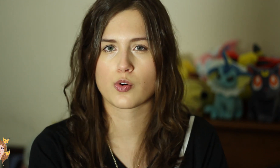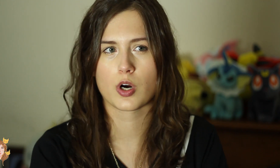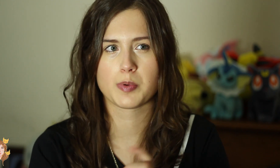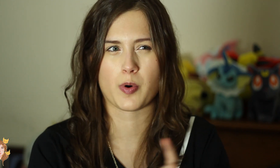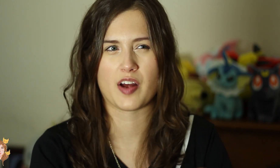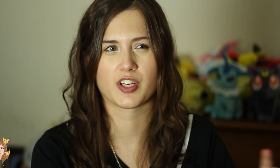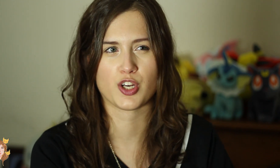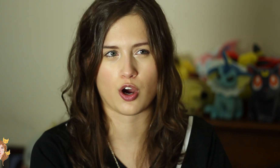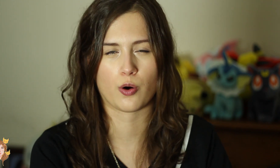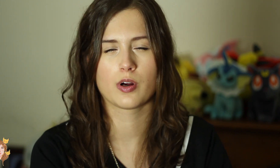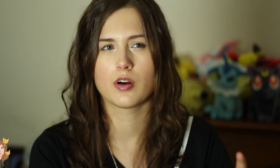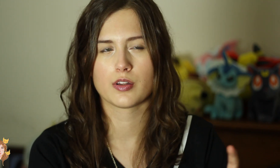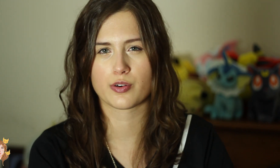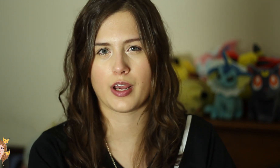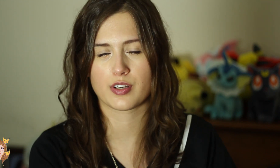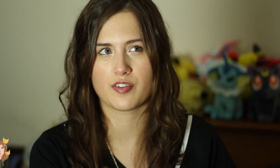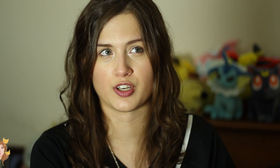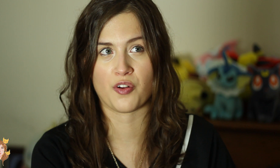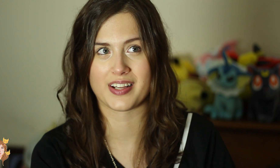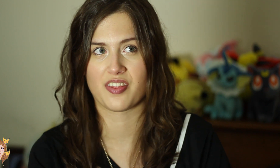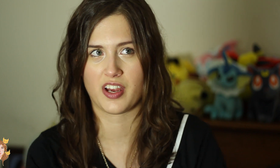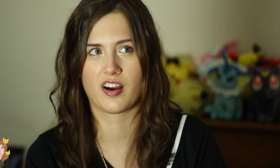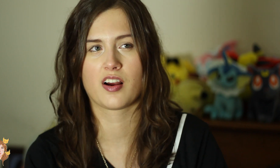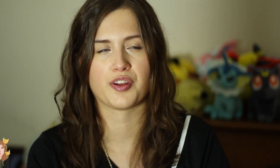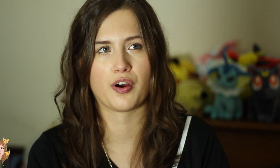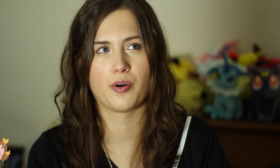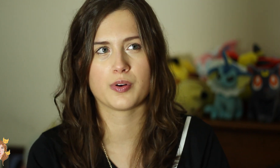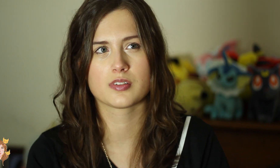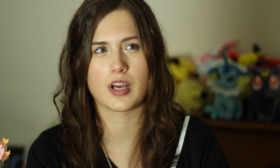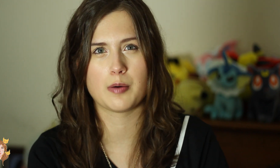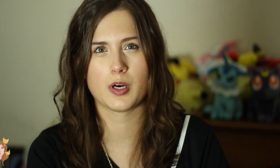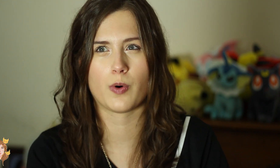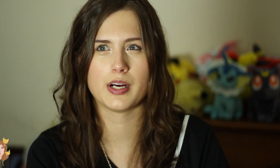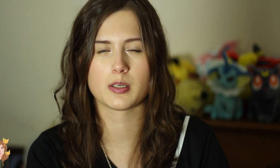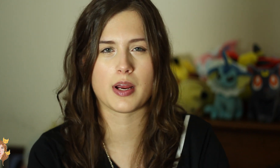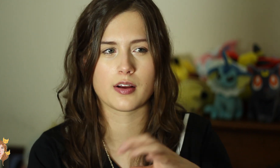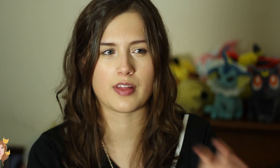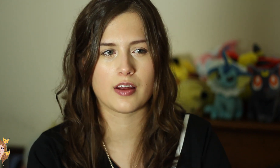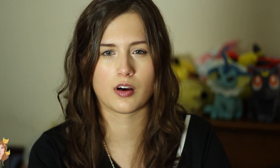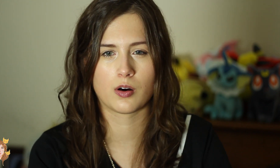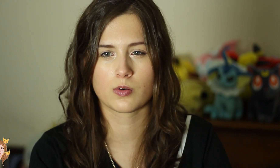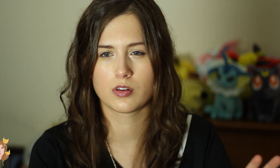Of course, people have to know, the creators have to know that’s a thing. So there’s got to be a way to make that known.